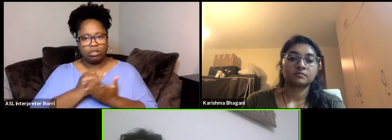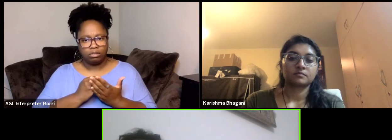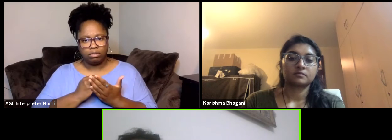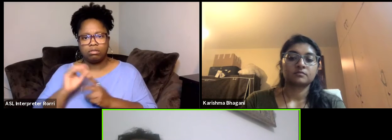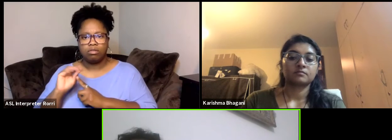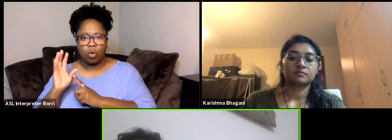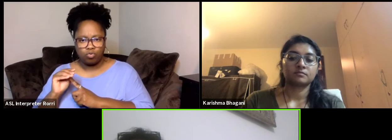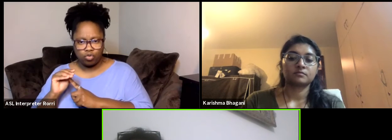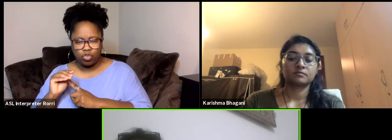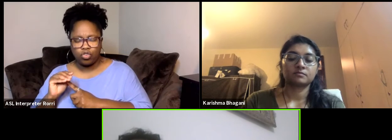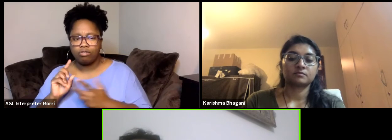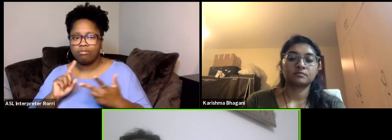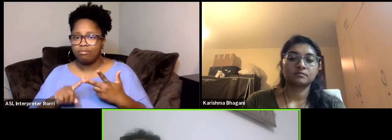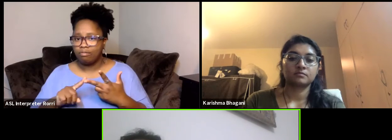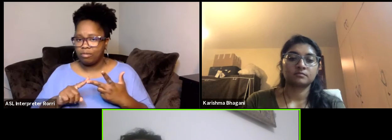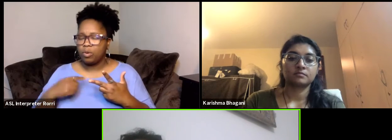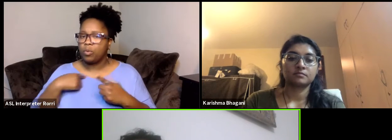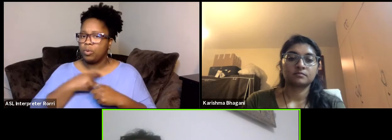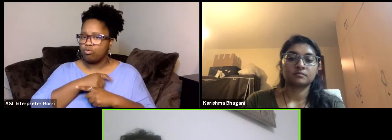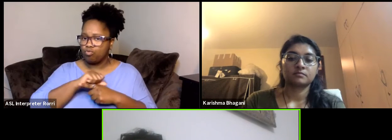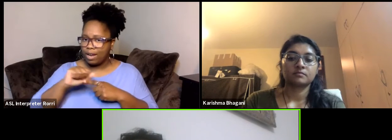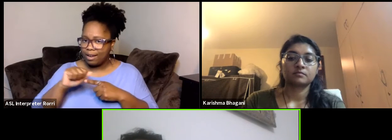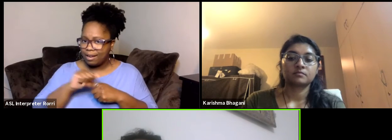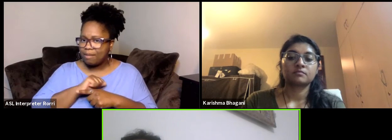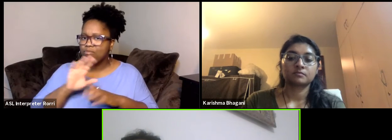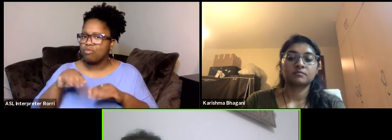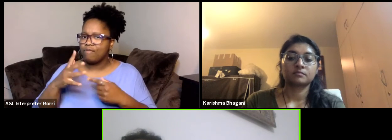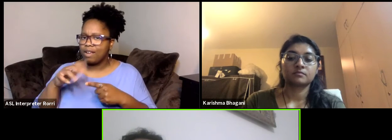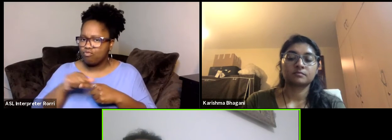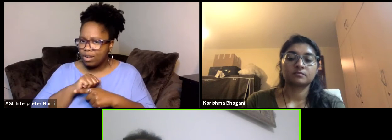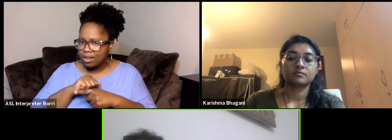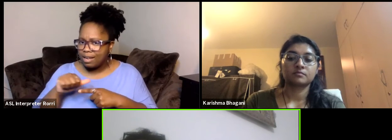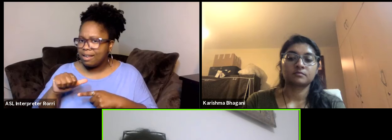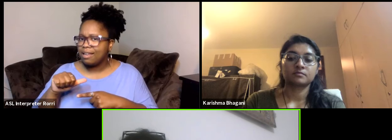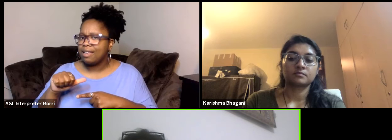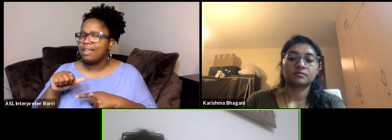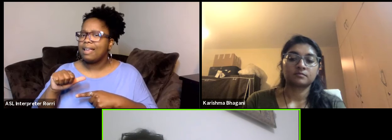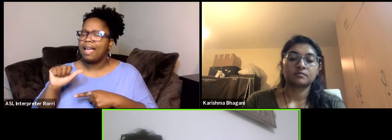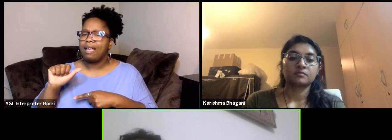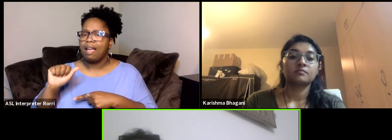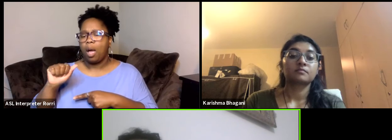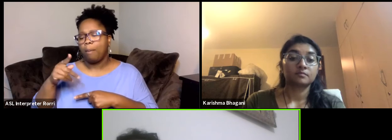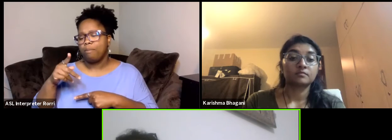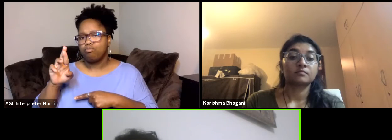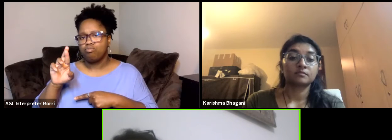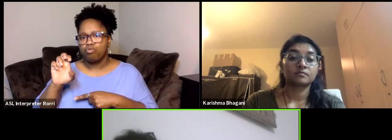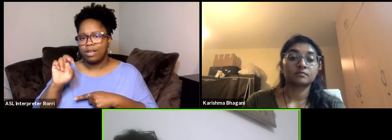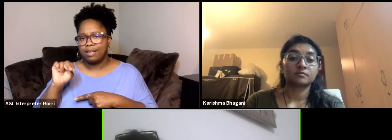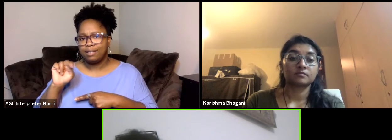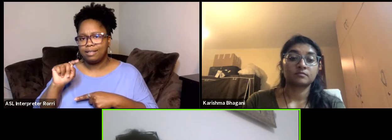And then we are providing training and apprenticeship program I hope to build the next...